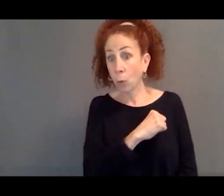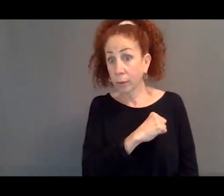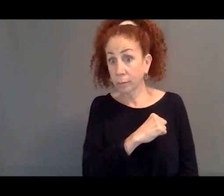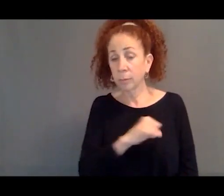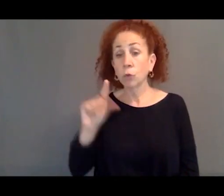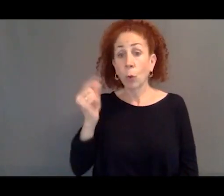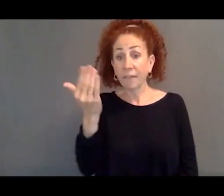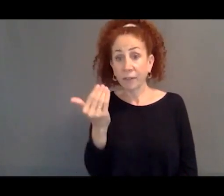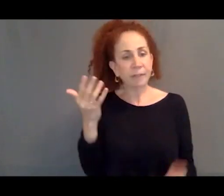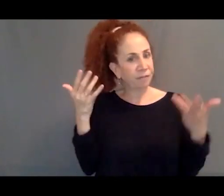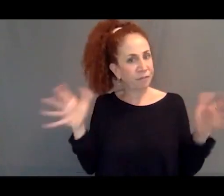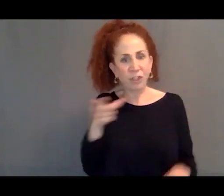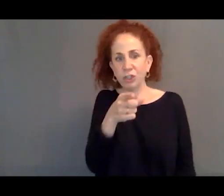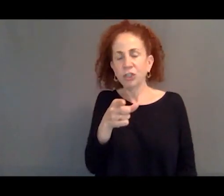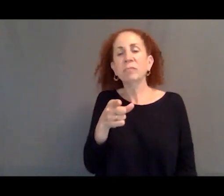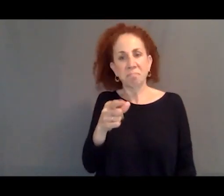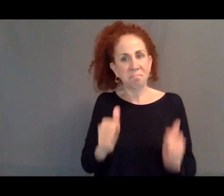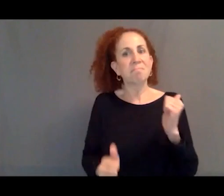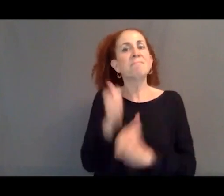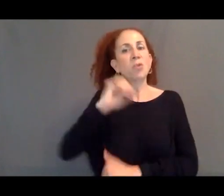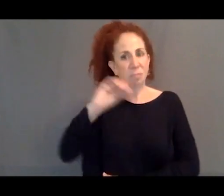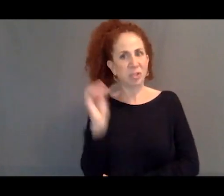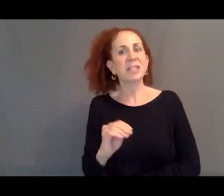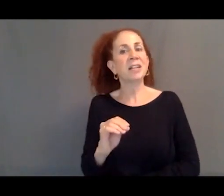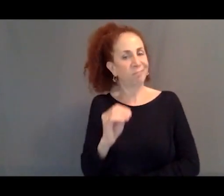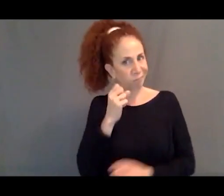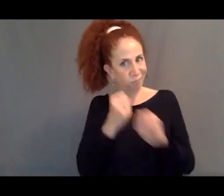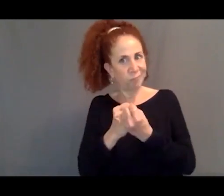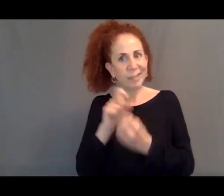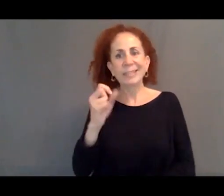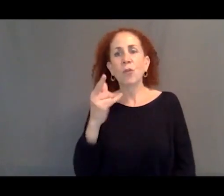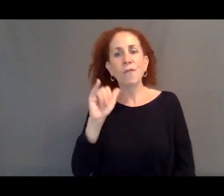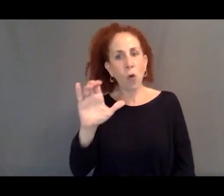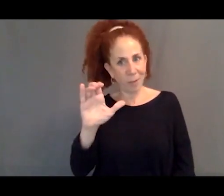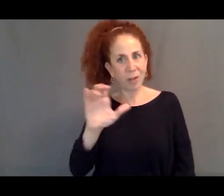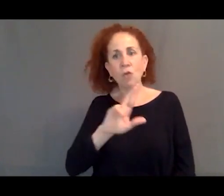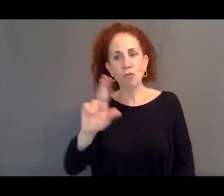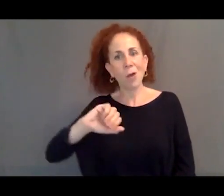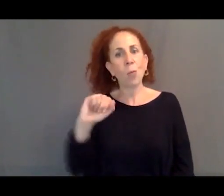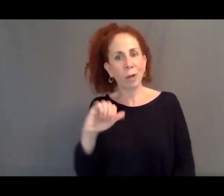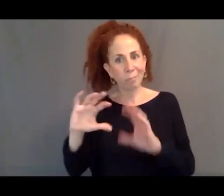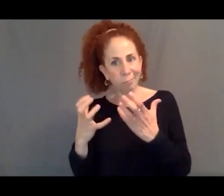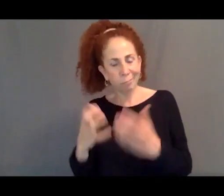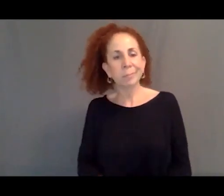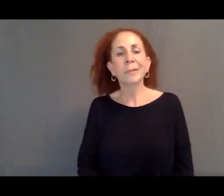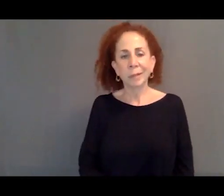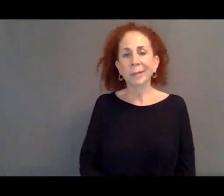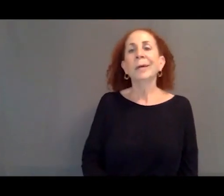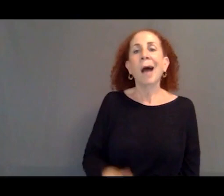has essentially a majority xenophobic right-wing coalition. Hungary and Austria soon follow. This is 2015.